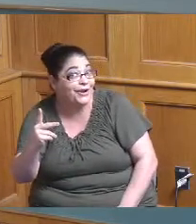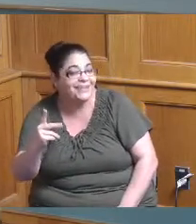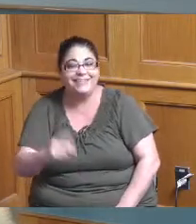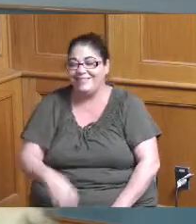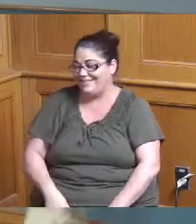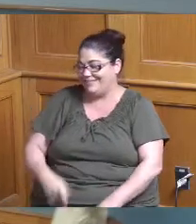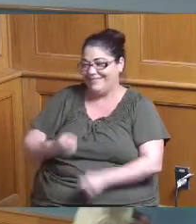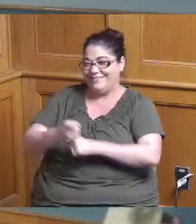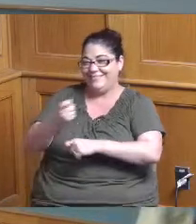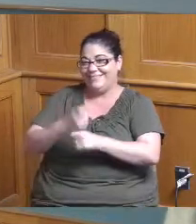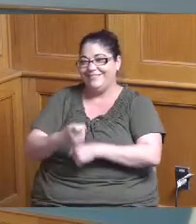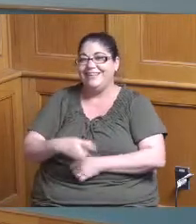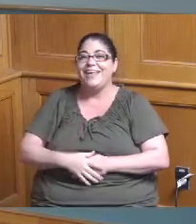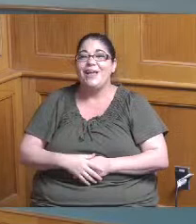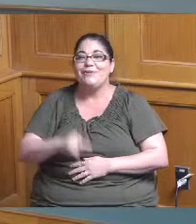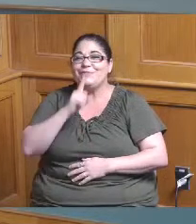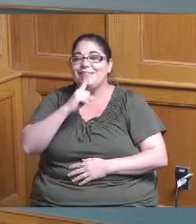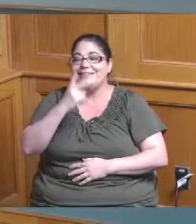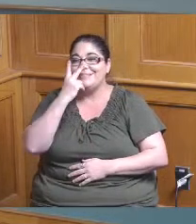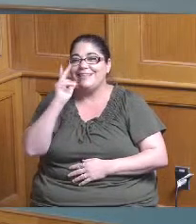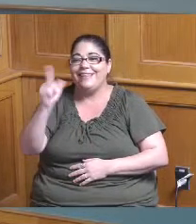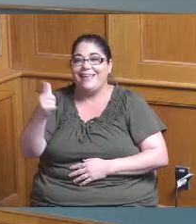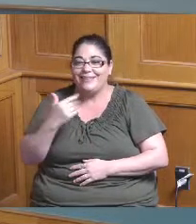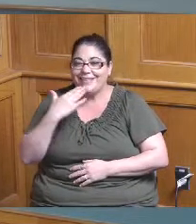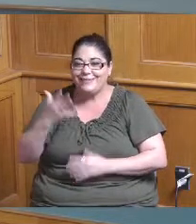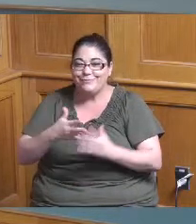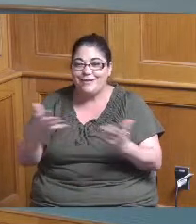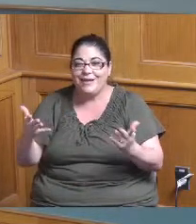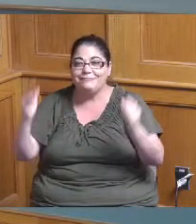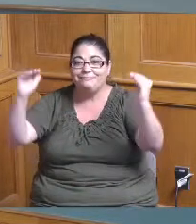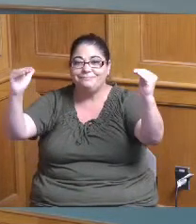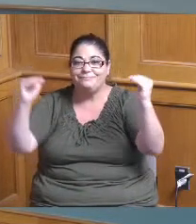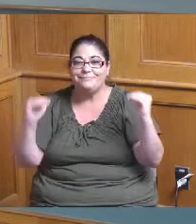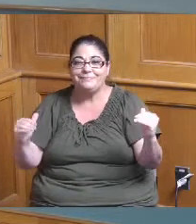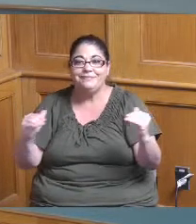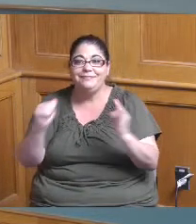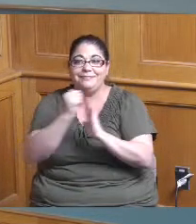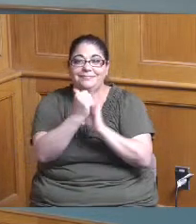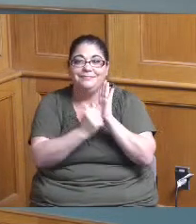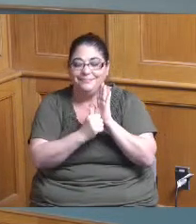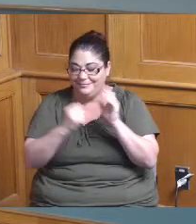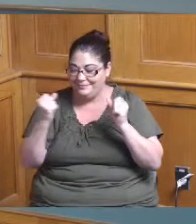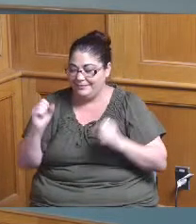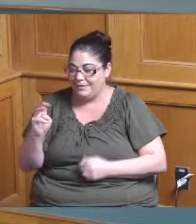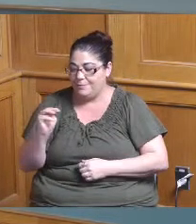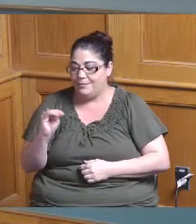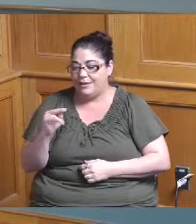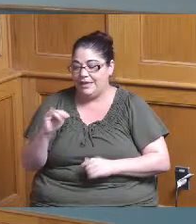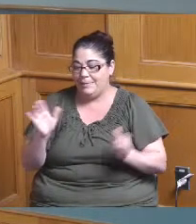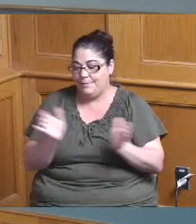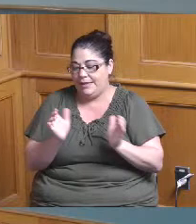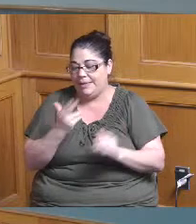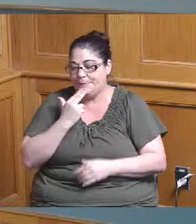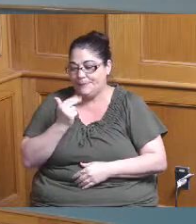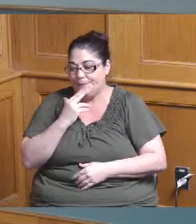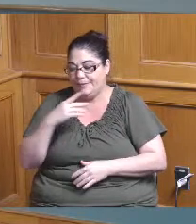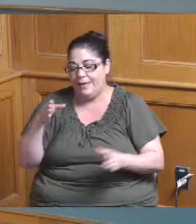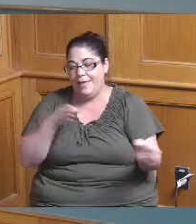see you later thank you so much we'll move forward okay many planning grant recommendations Chris Schneider okay